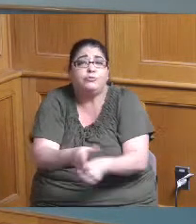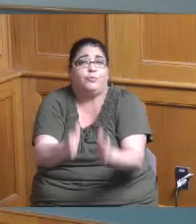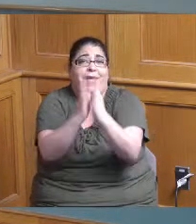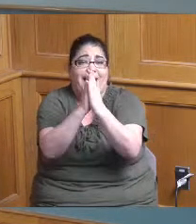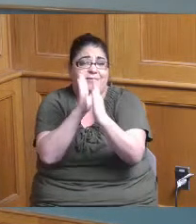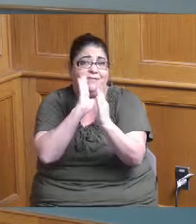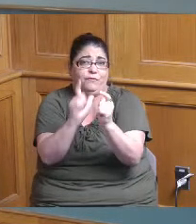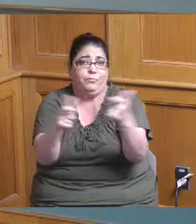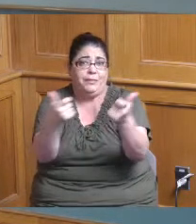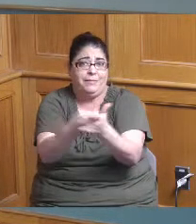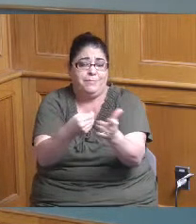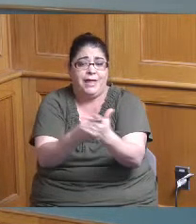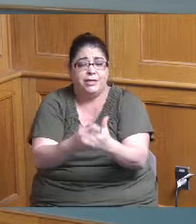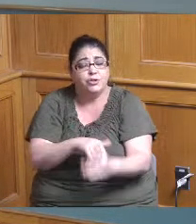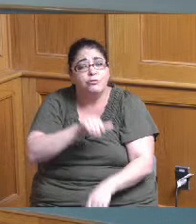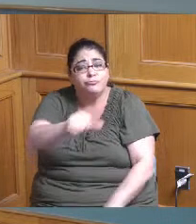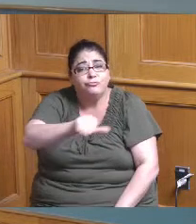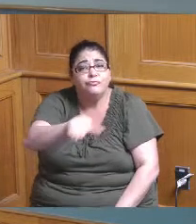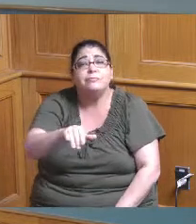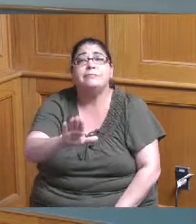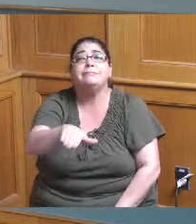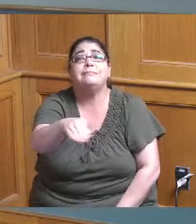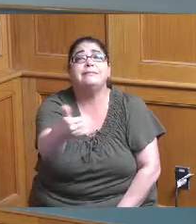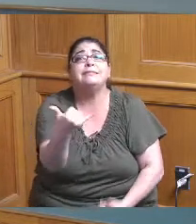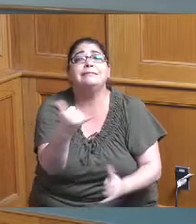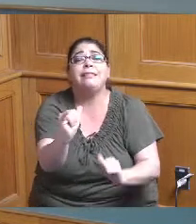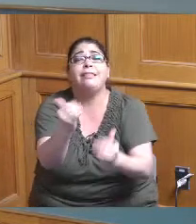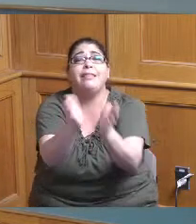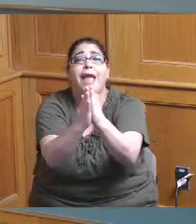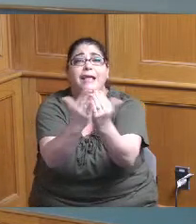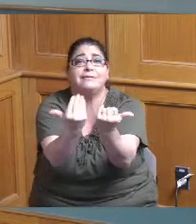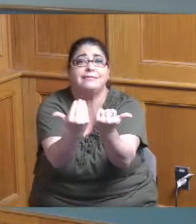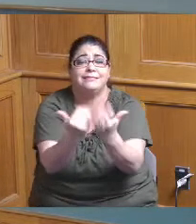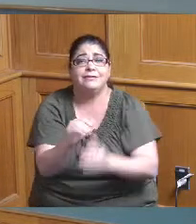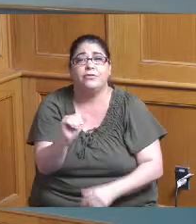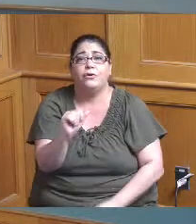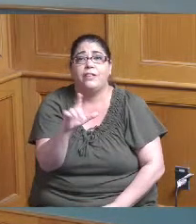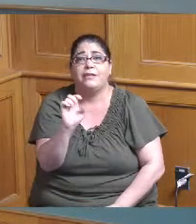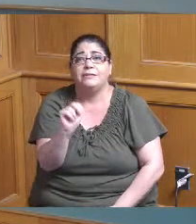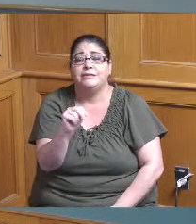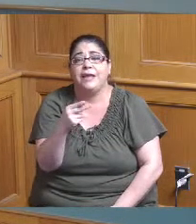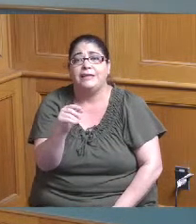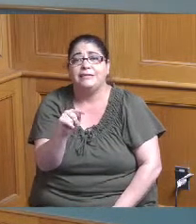so keep asking if you're listening and we'll help you so you can qualify the next time thank